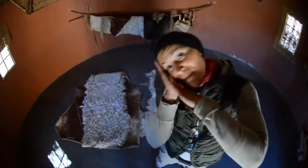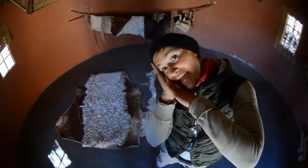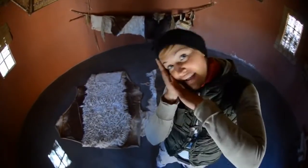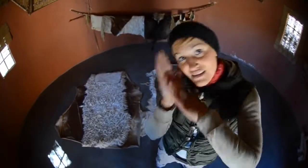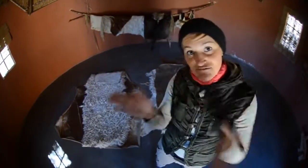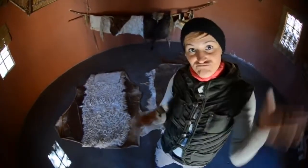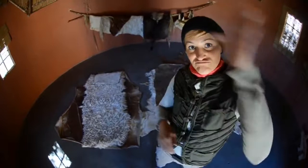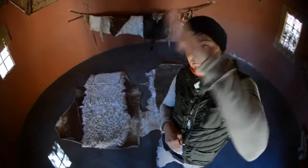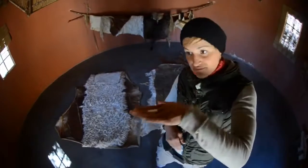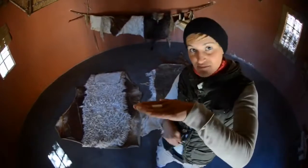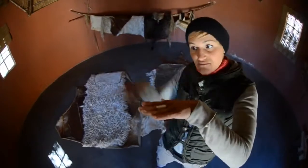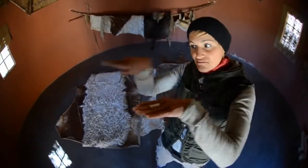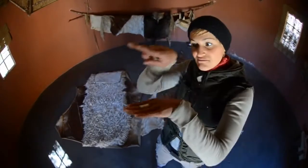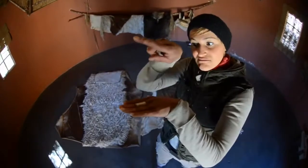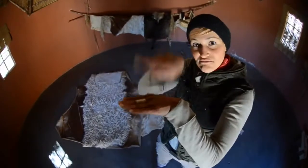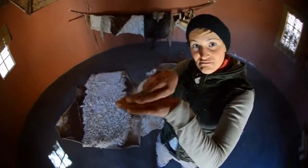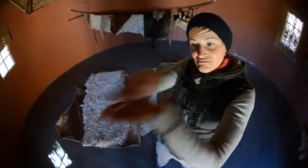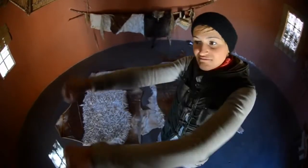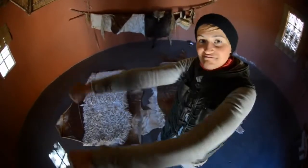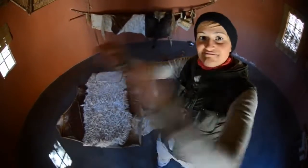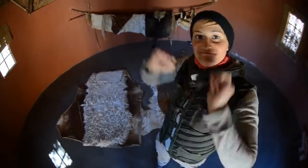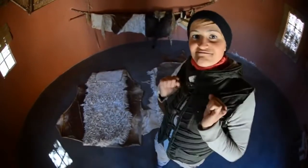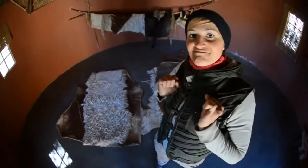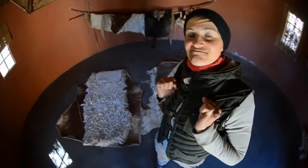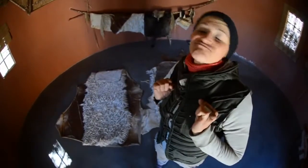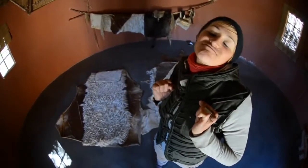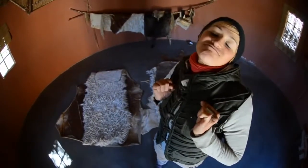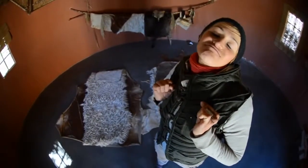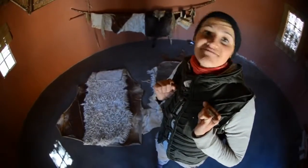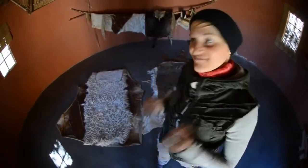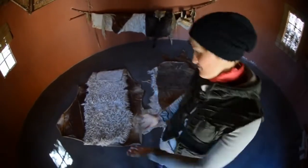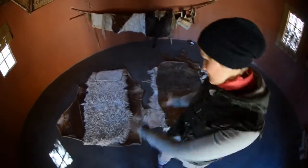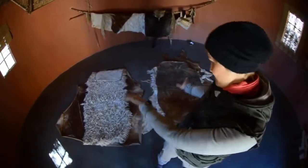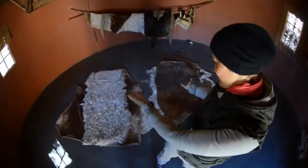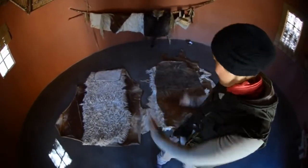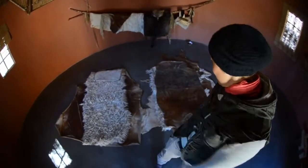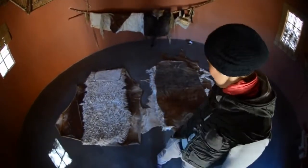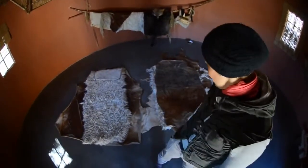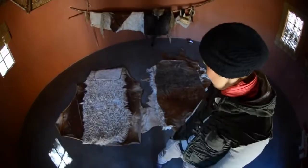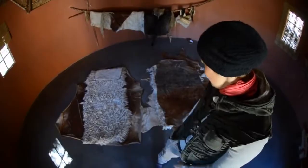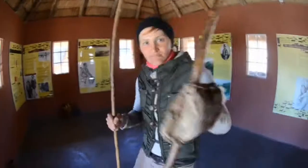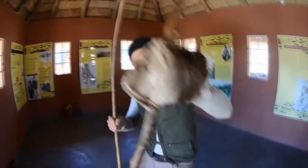This is the bedding they use to sleep on the floor.